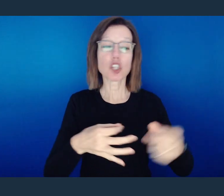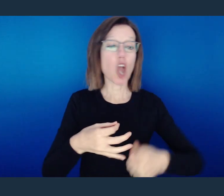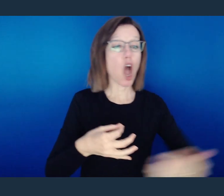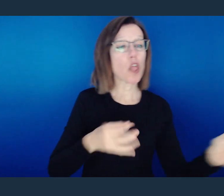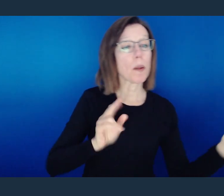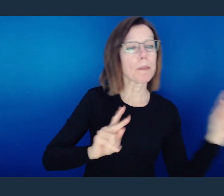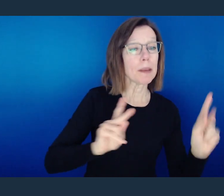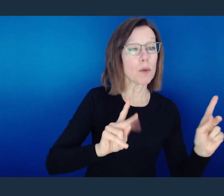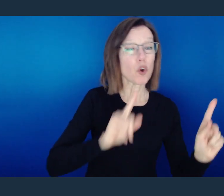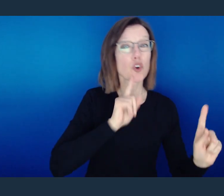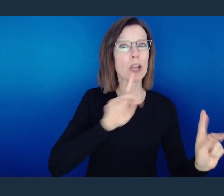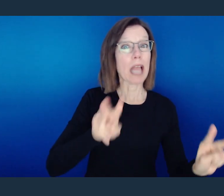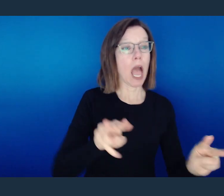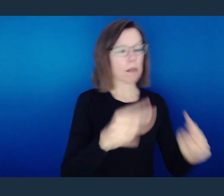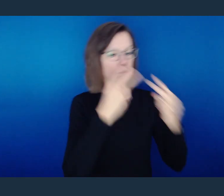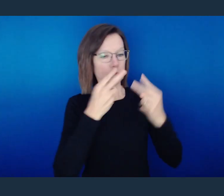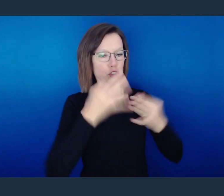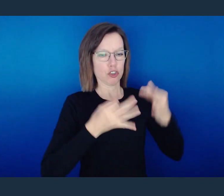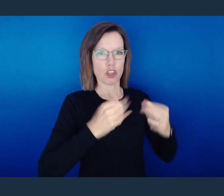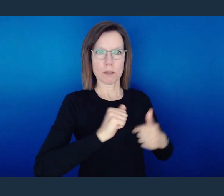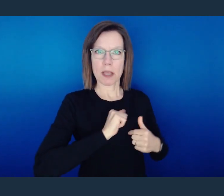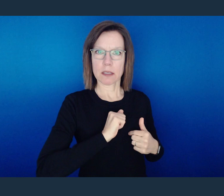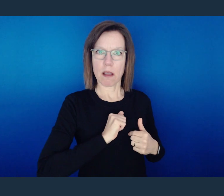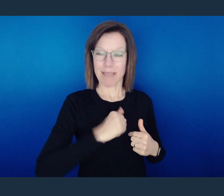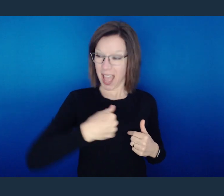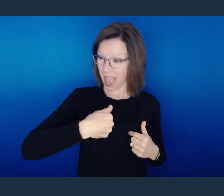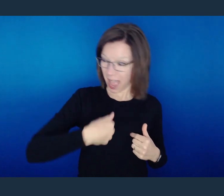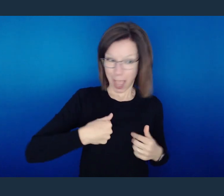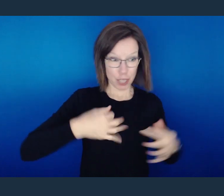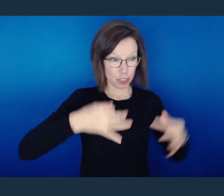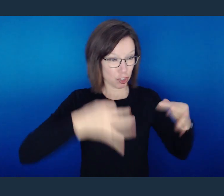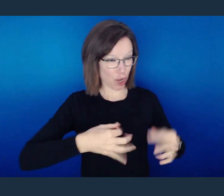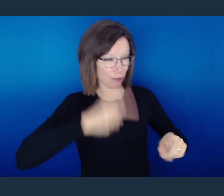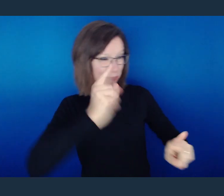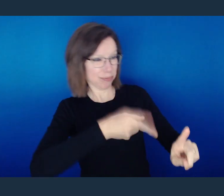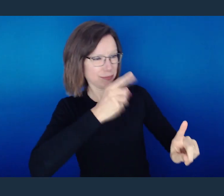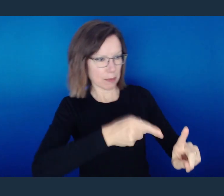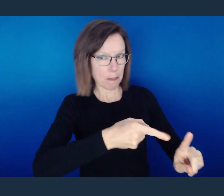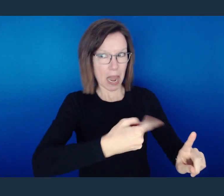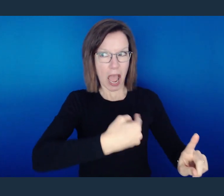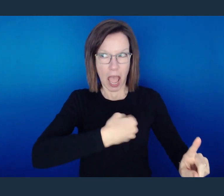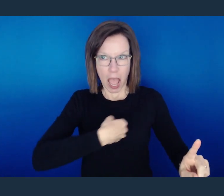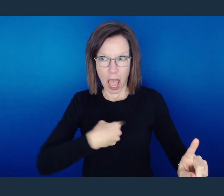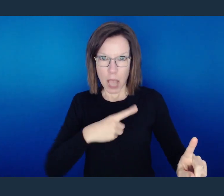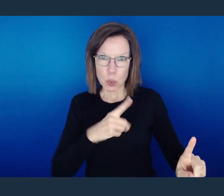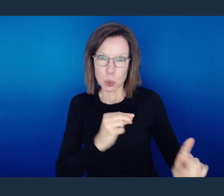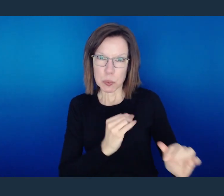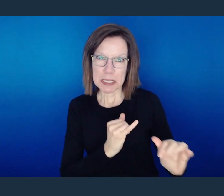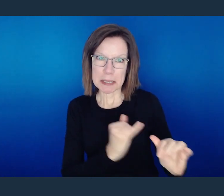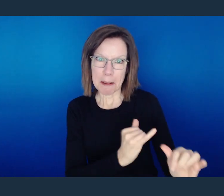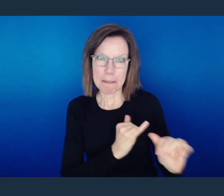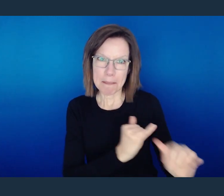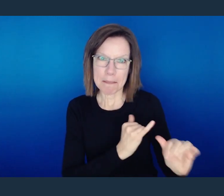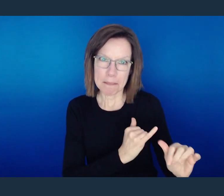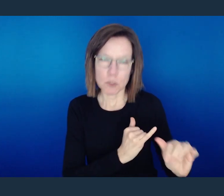For in passing judgment on another, you condemn yourself, because you, the judge, practice the same thing."